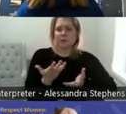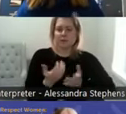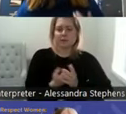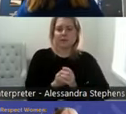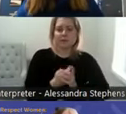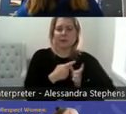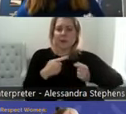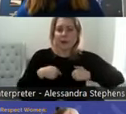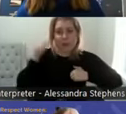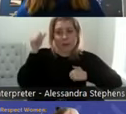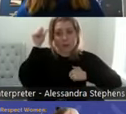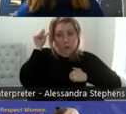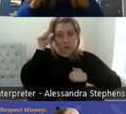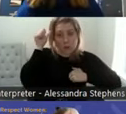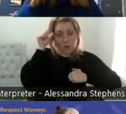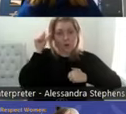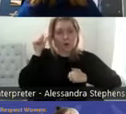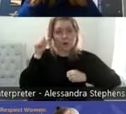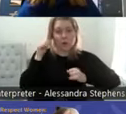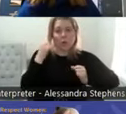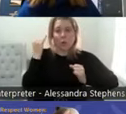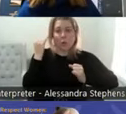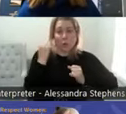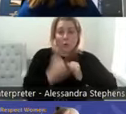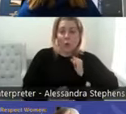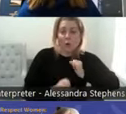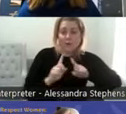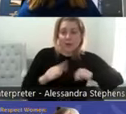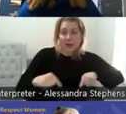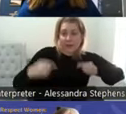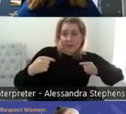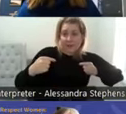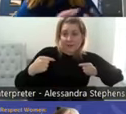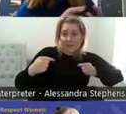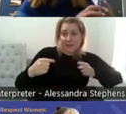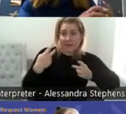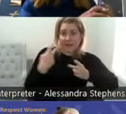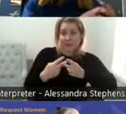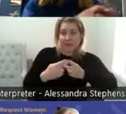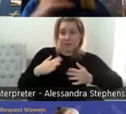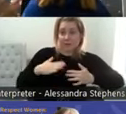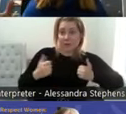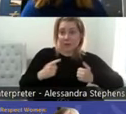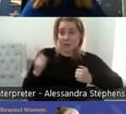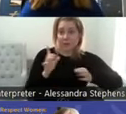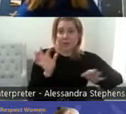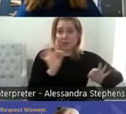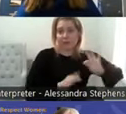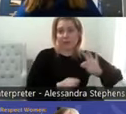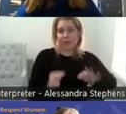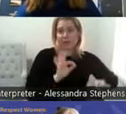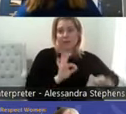that the worst enemy of sexual health is and that goes across all the walks that we do.